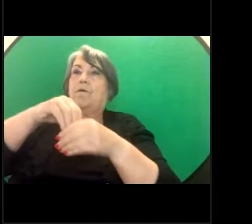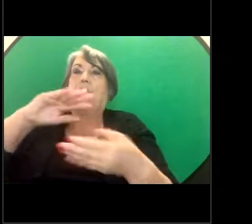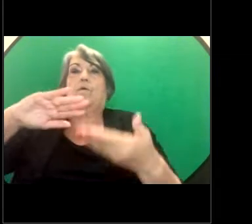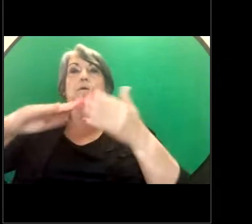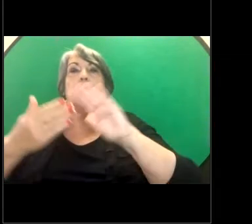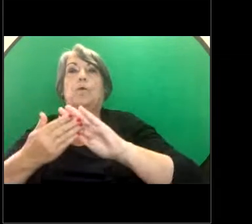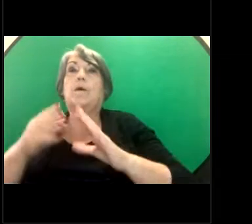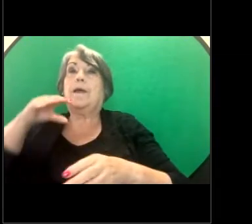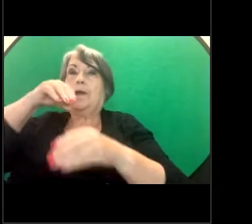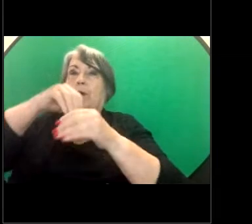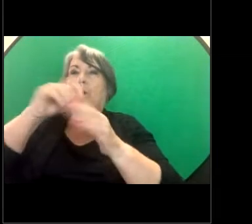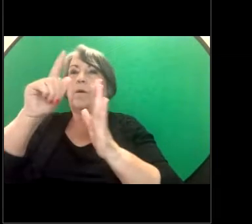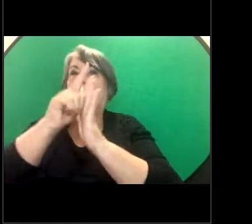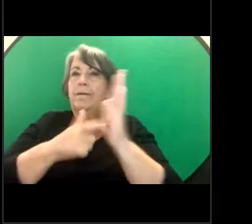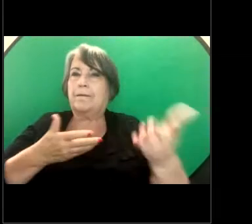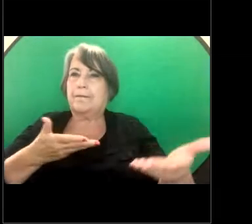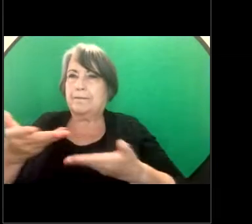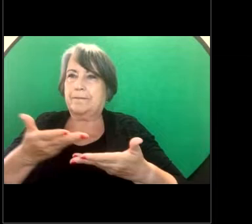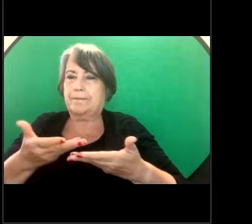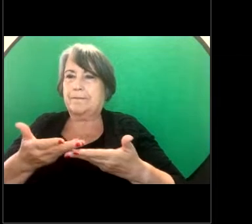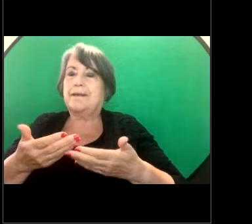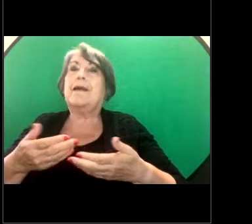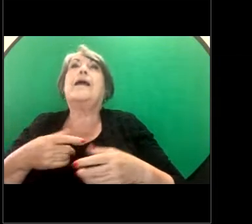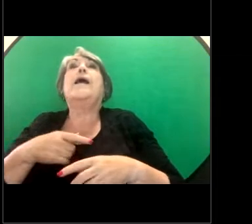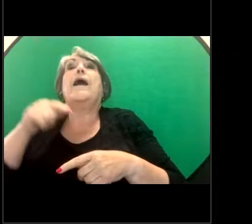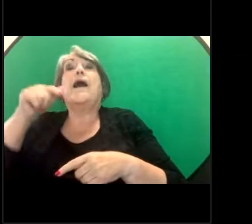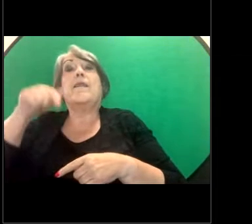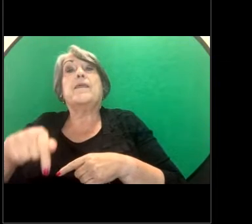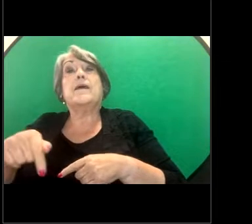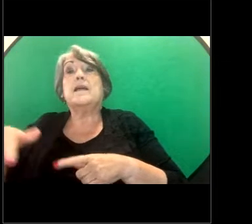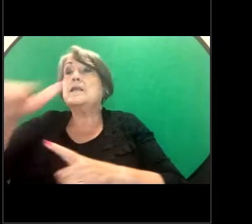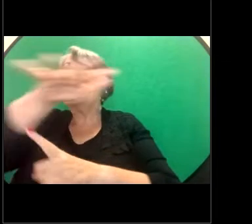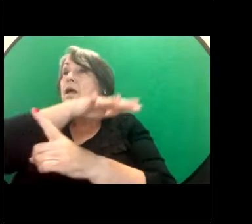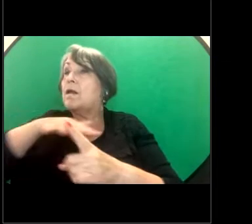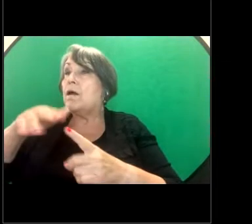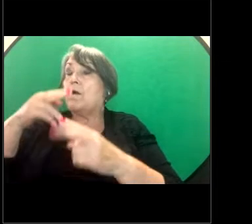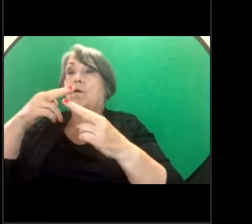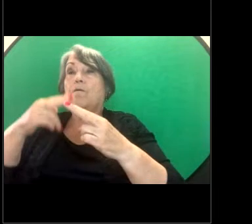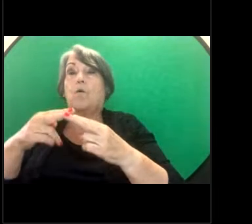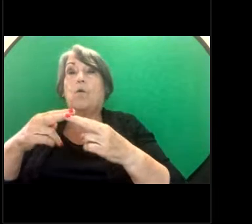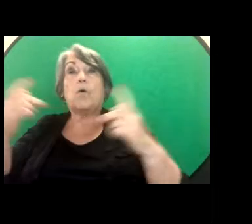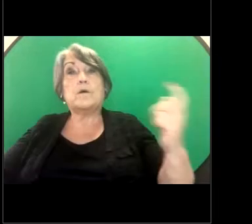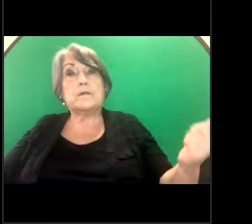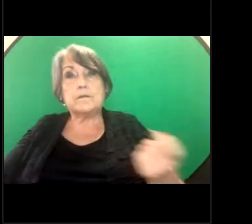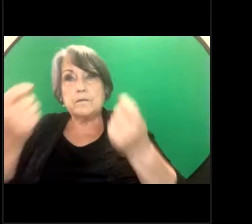system and recognise that our lands are here for ceremony, teaching and learning.